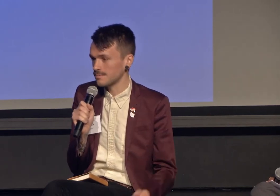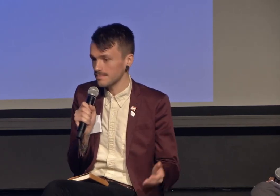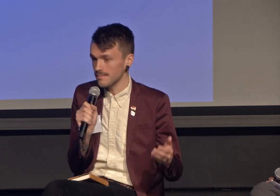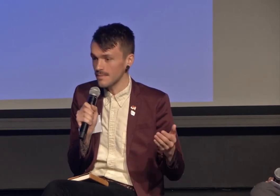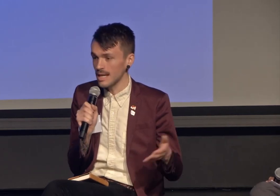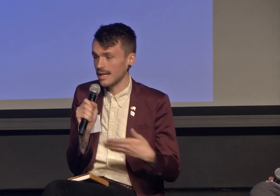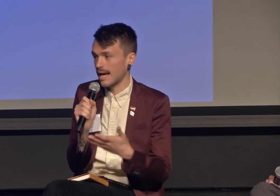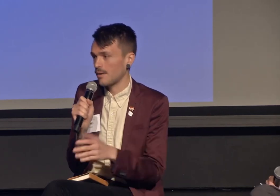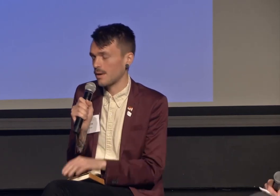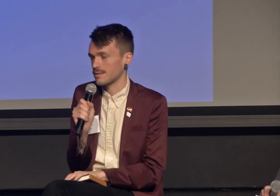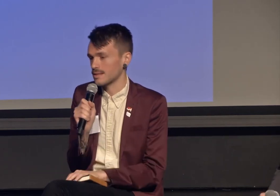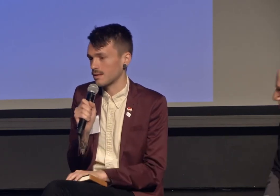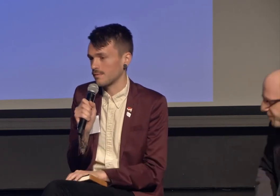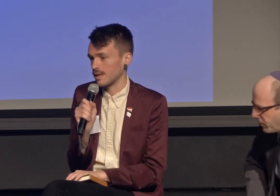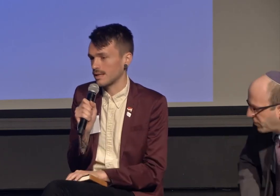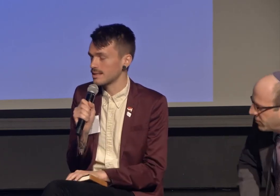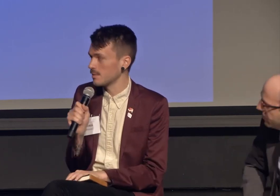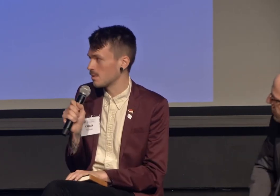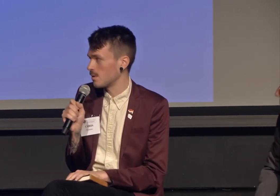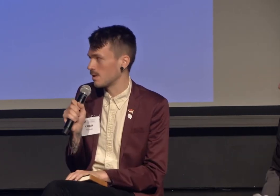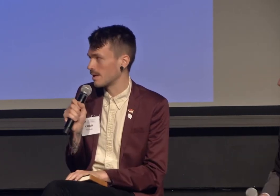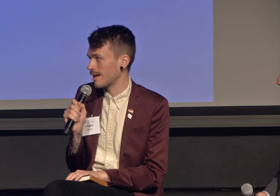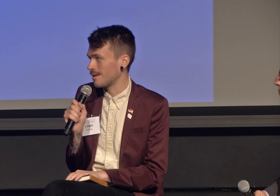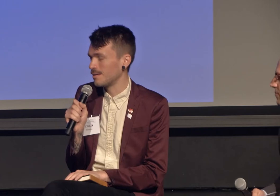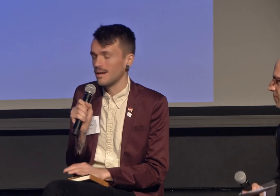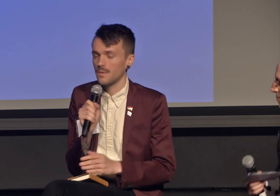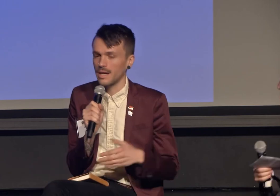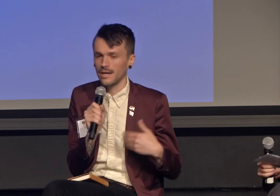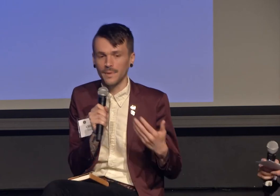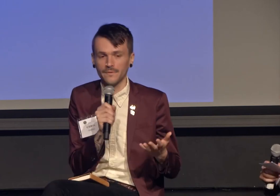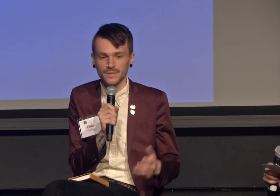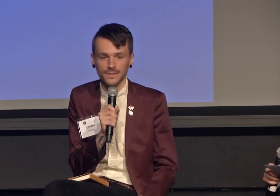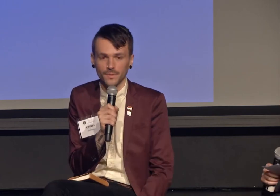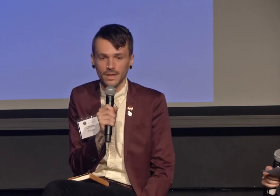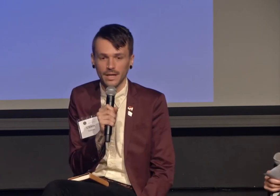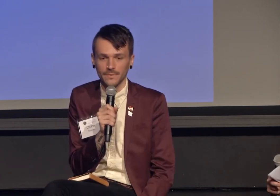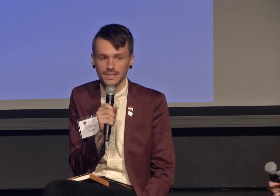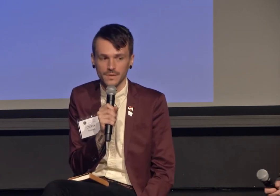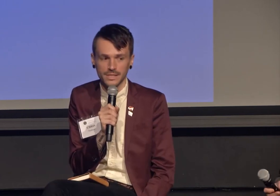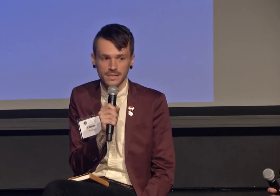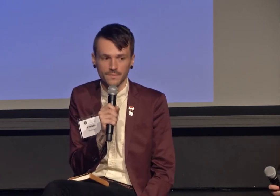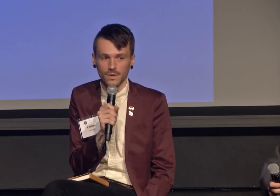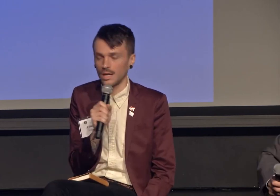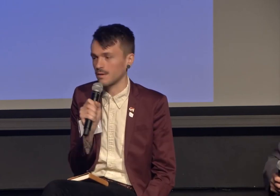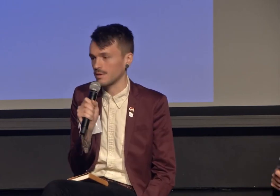and now I serve in a similar role at Yale where I help offer support and resources for nonreligious,